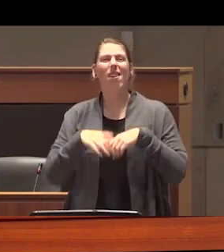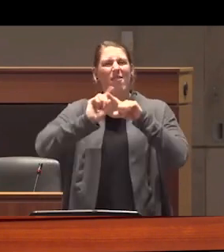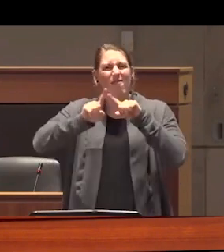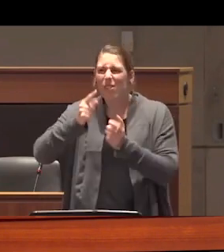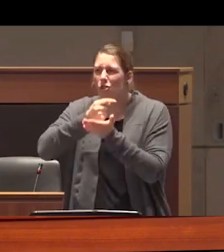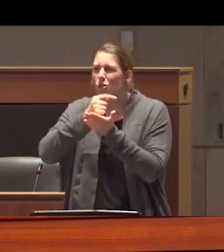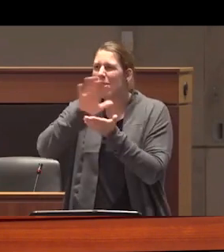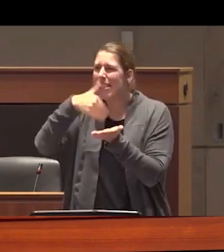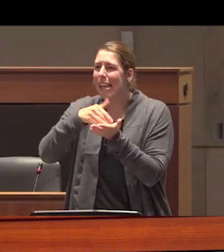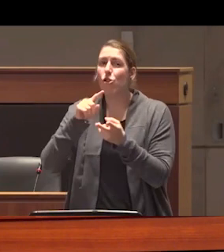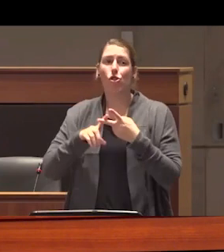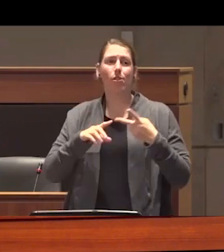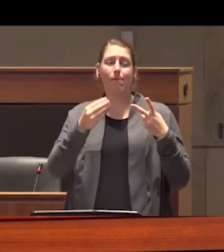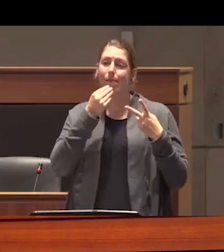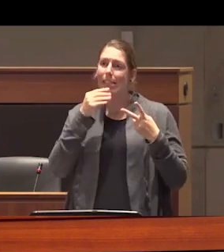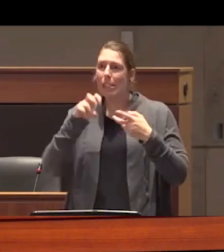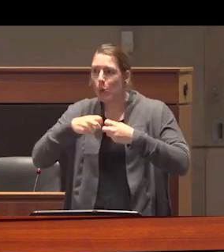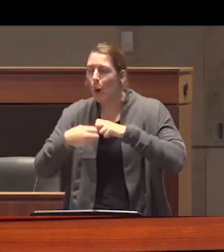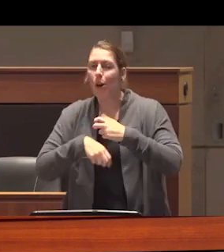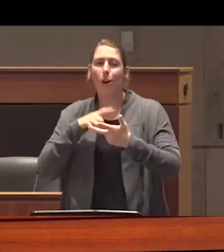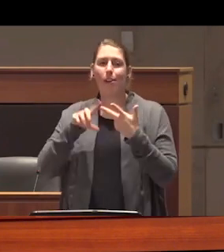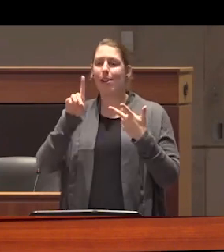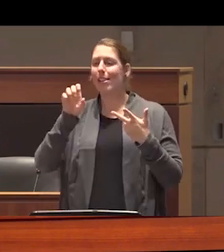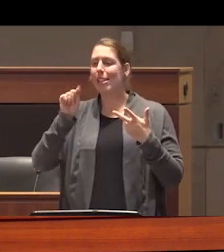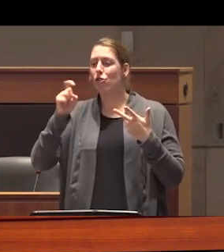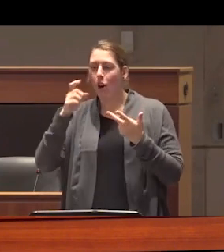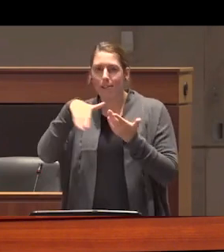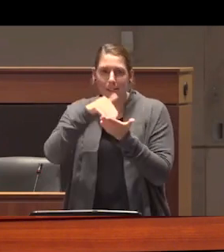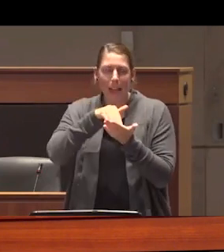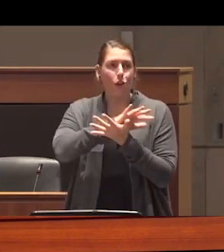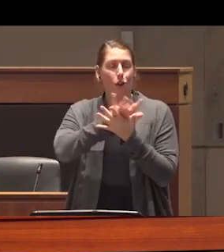centers eating disorder treatment centers detoxification centers and homeless shelters on